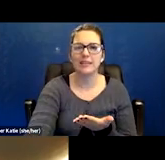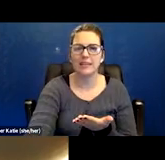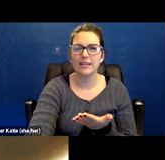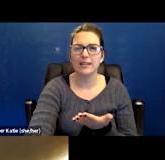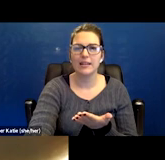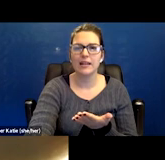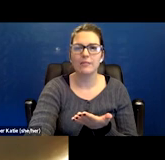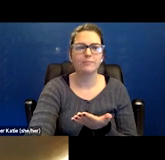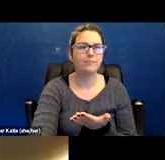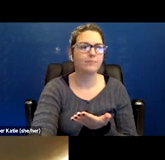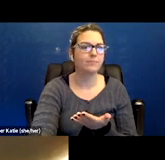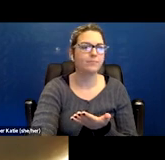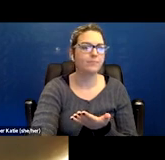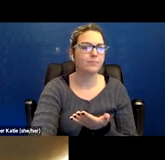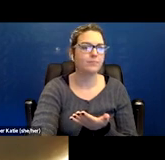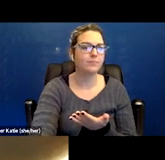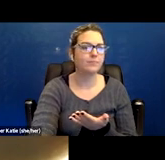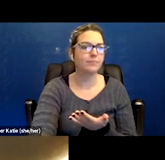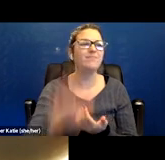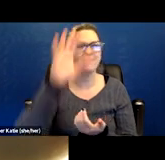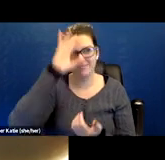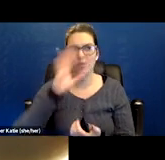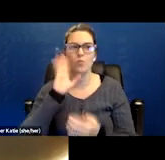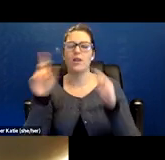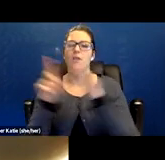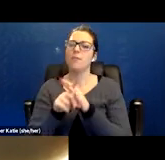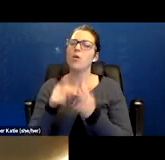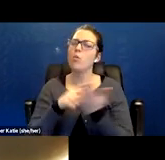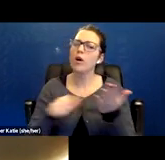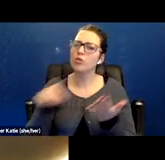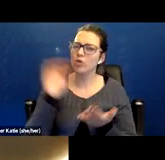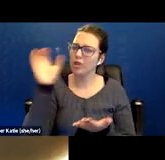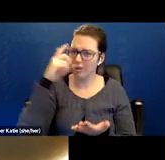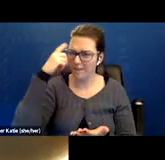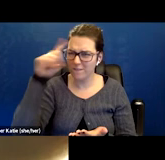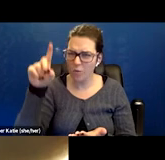What things do we look for? Especially if maybe you're trying to equal a listing right?